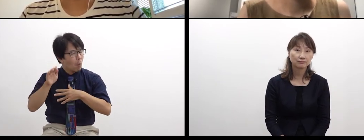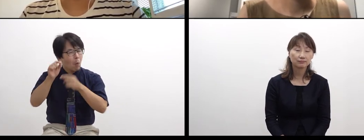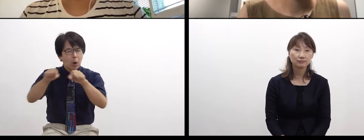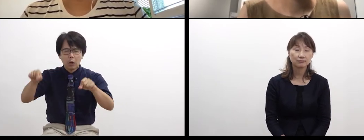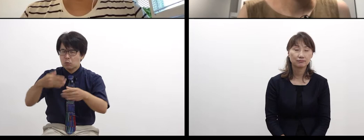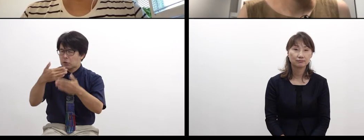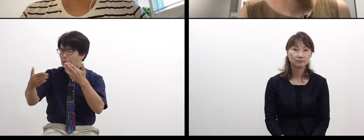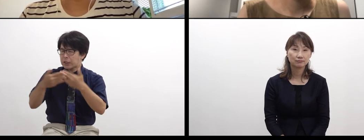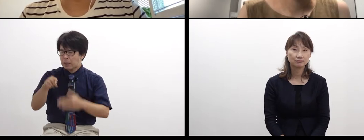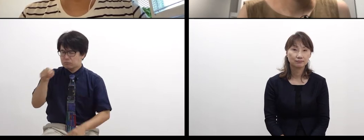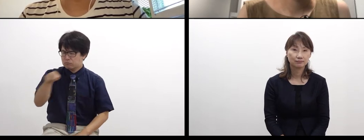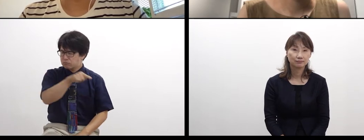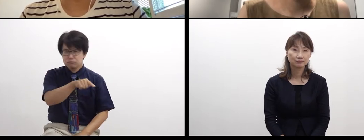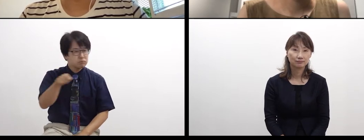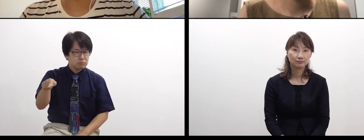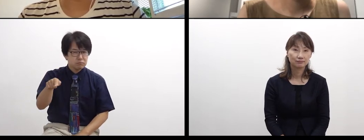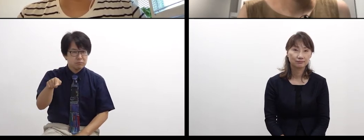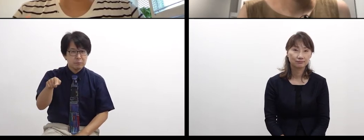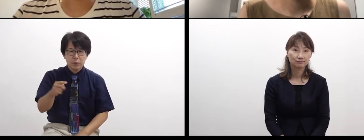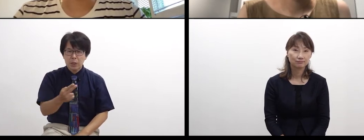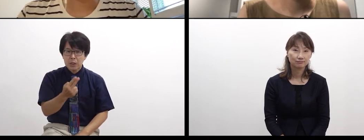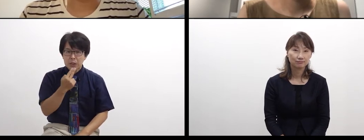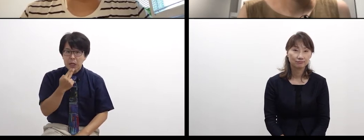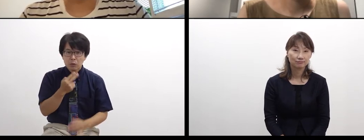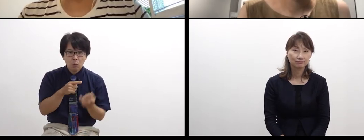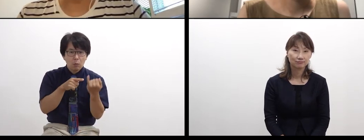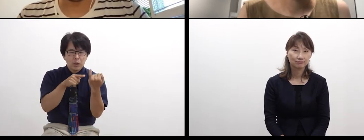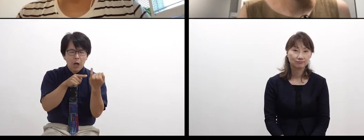is different from